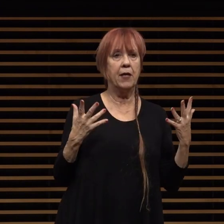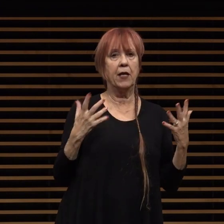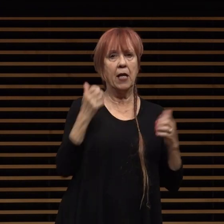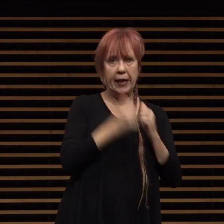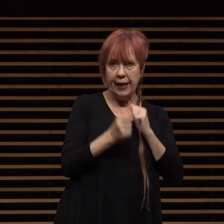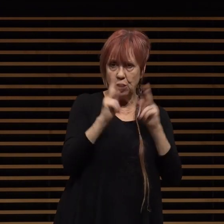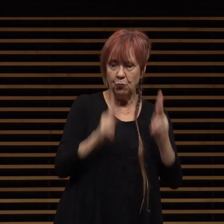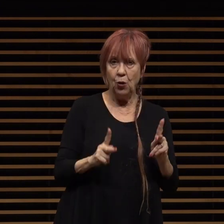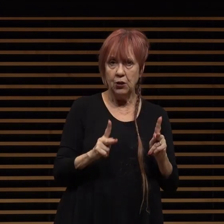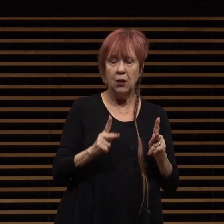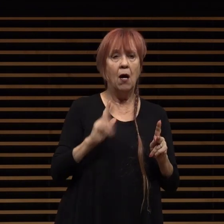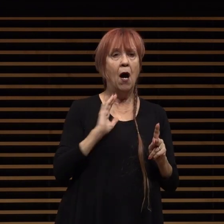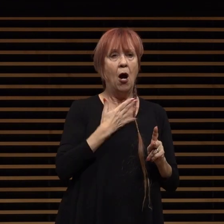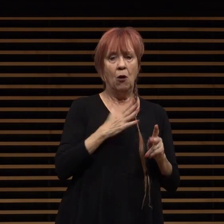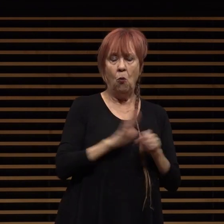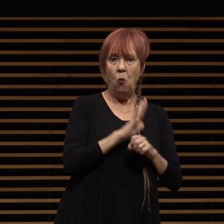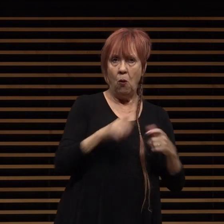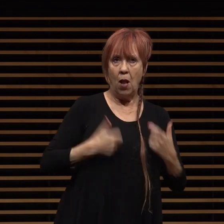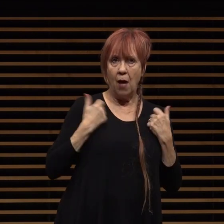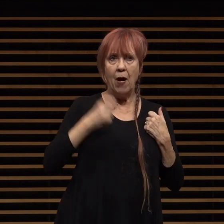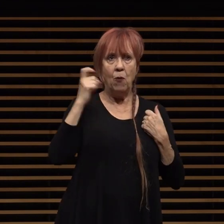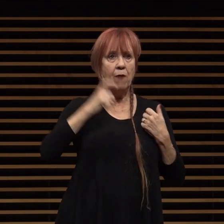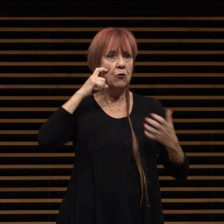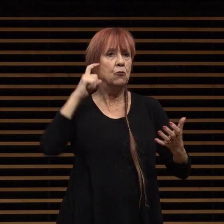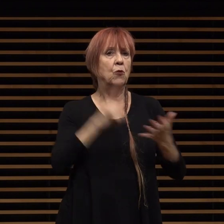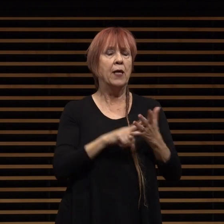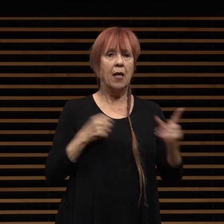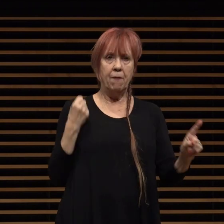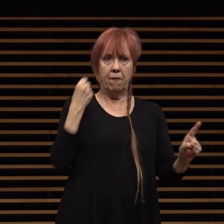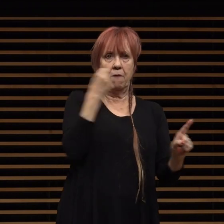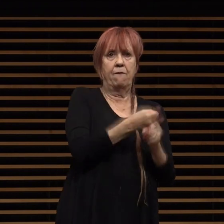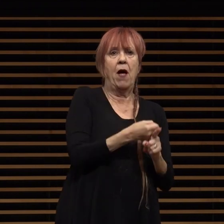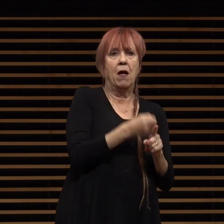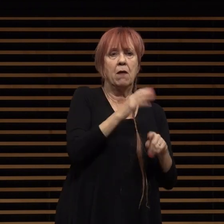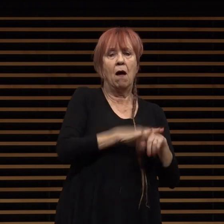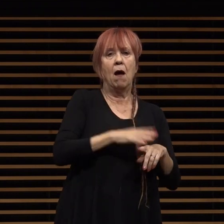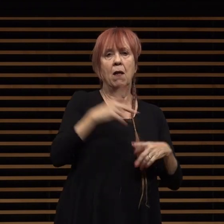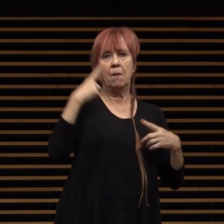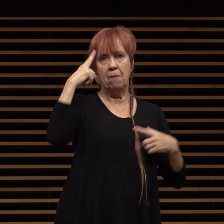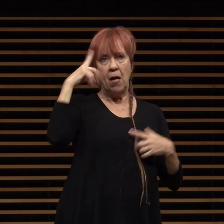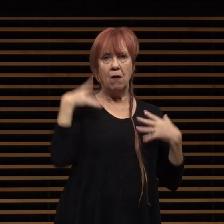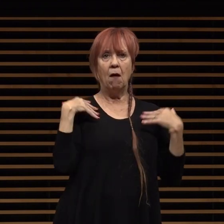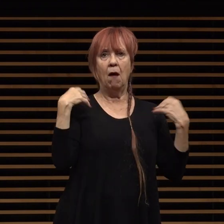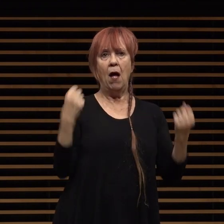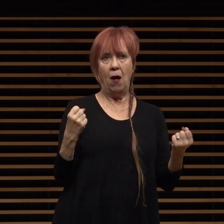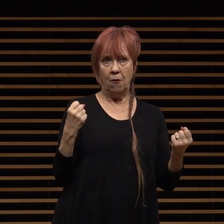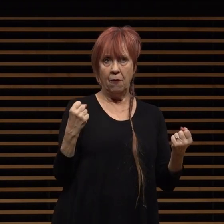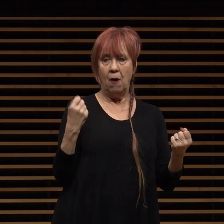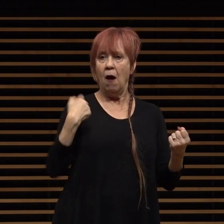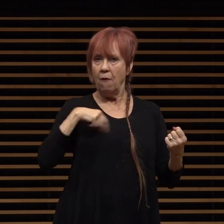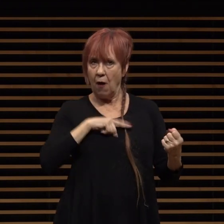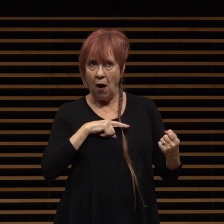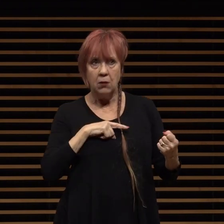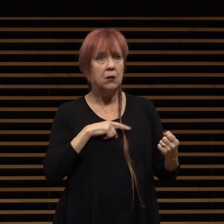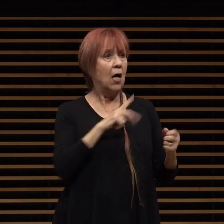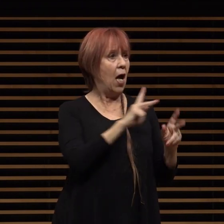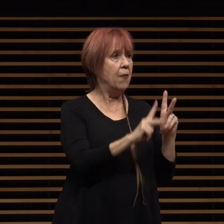recognize the effect it has had on our mental health and the mental health of